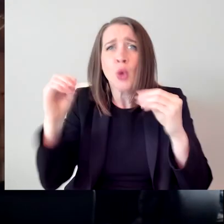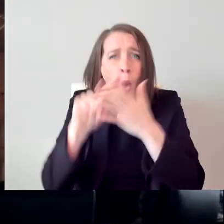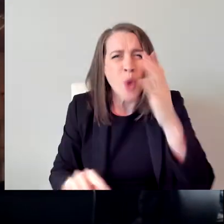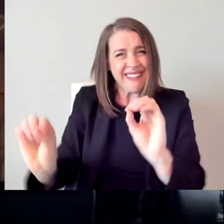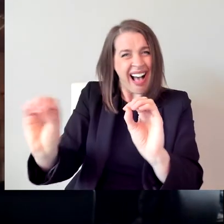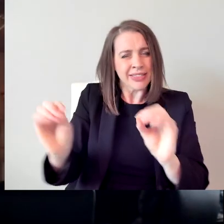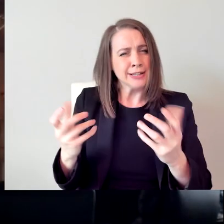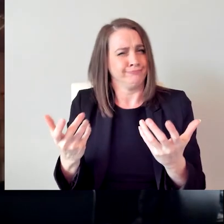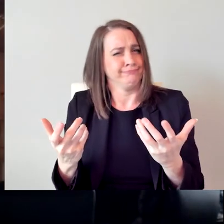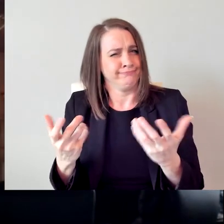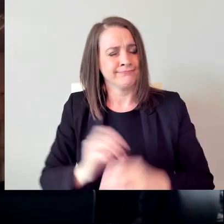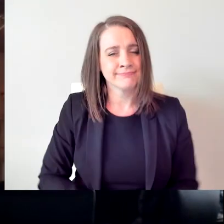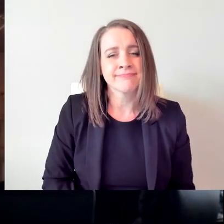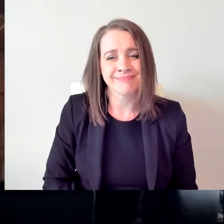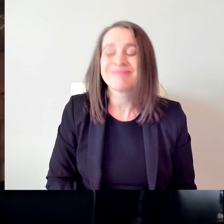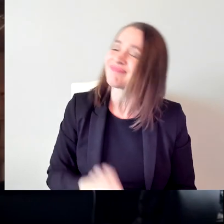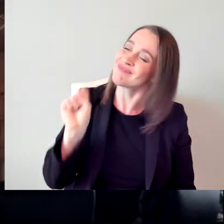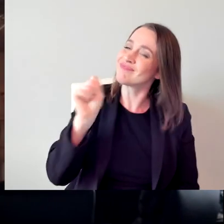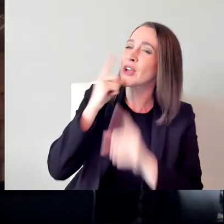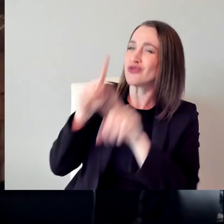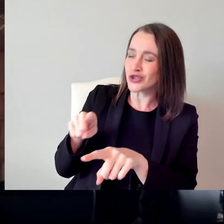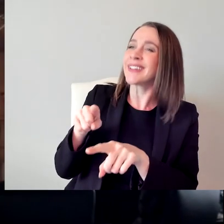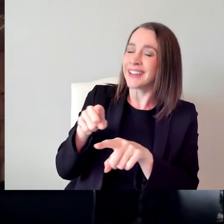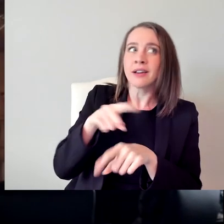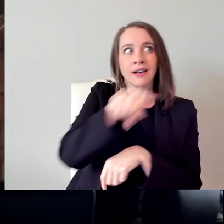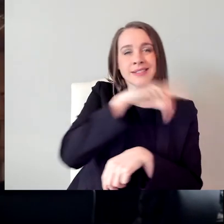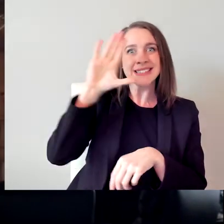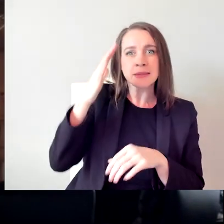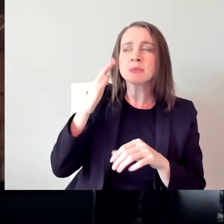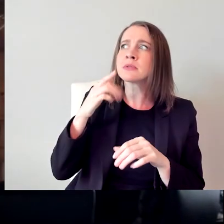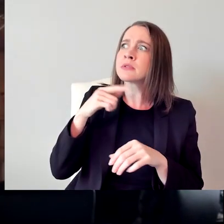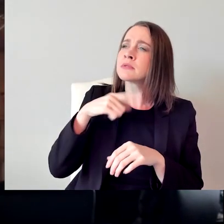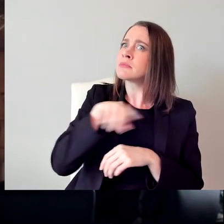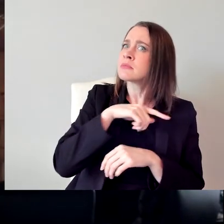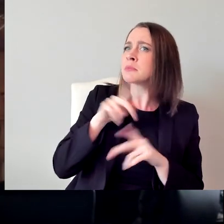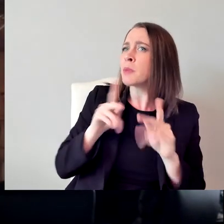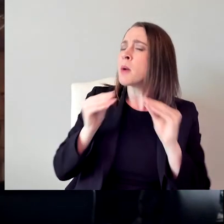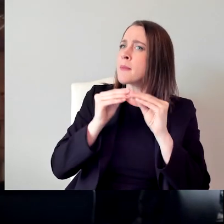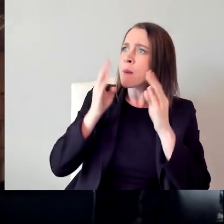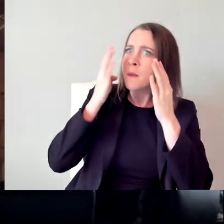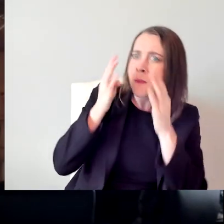to be more open and interested in the whole inclusion discussions.